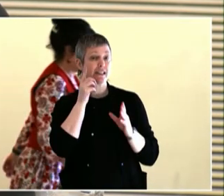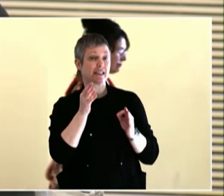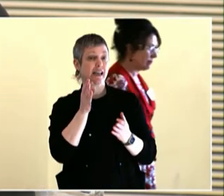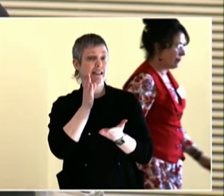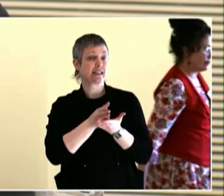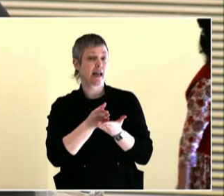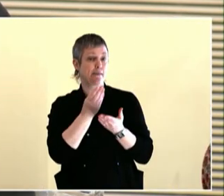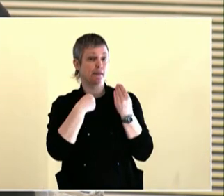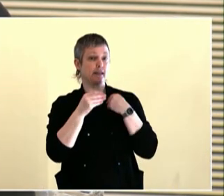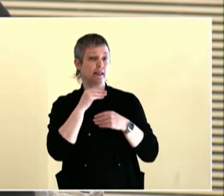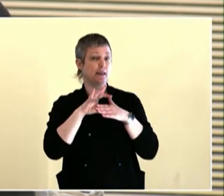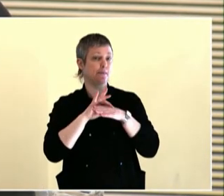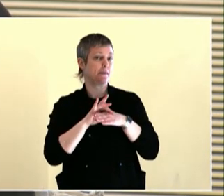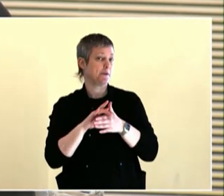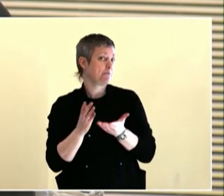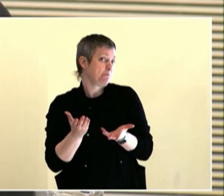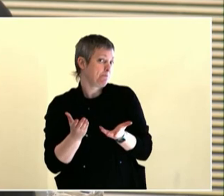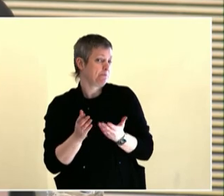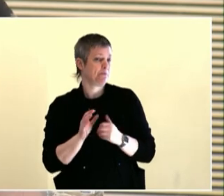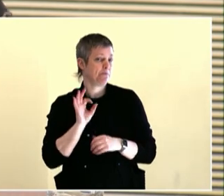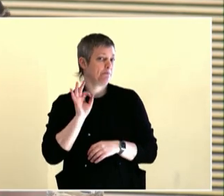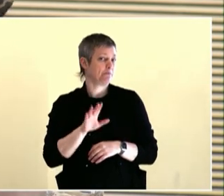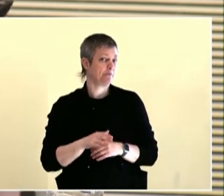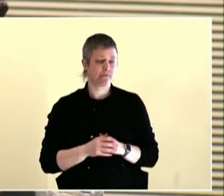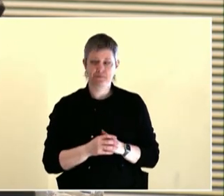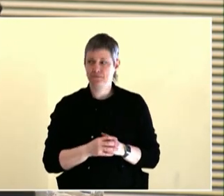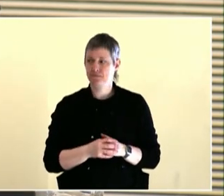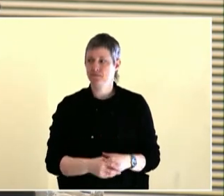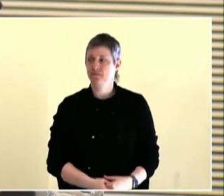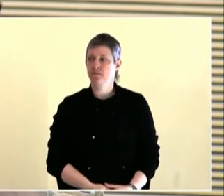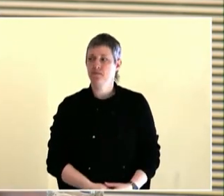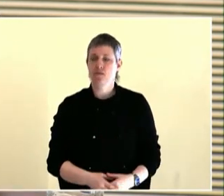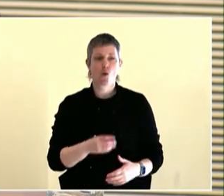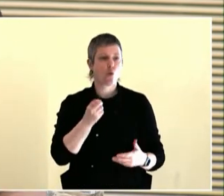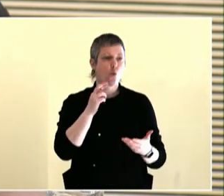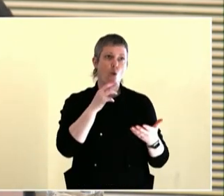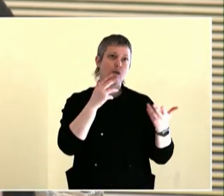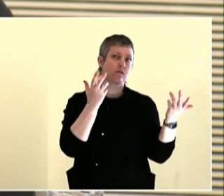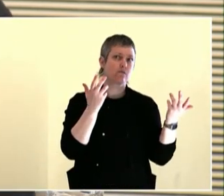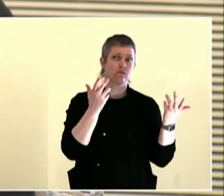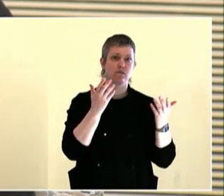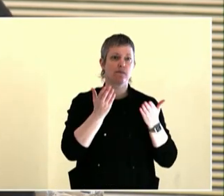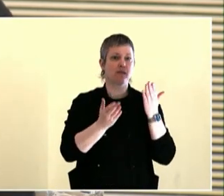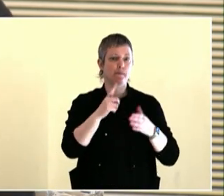our day. We're just trying to get that report in. Just trying to get that budget.